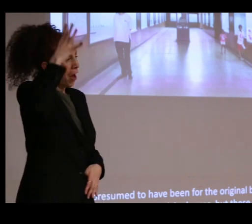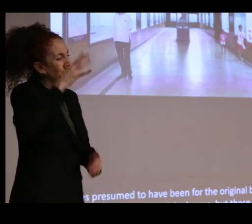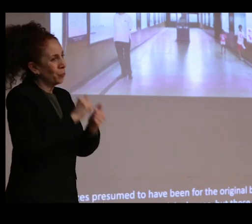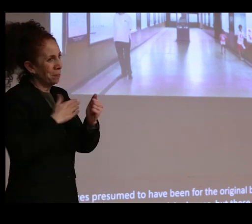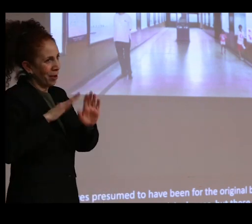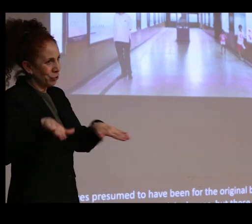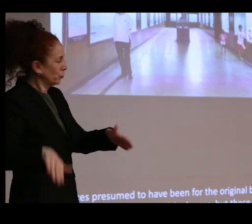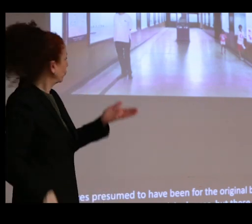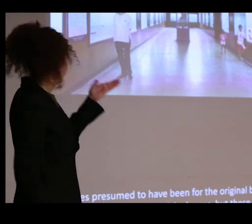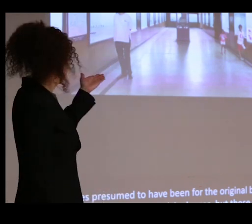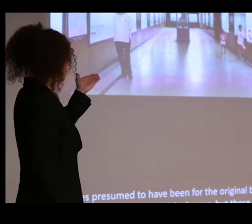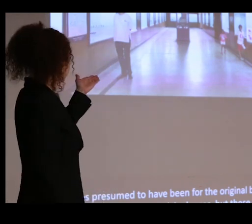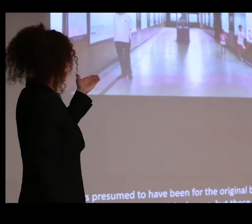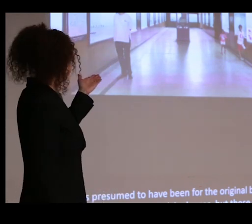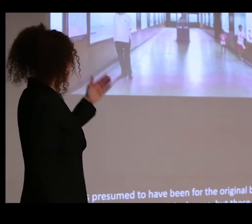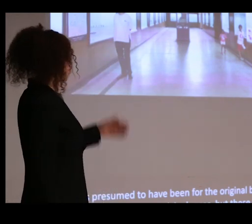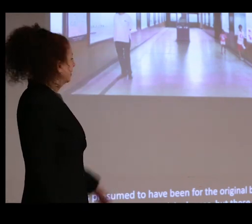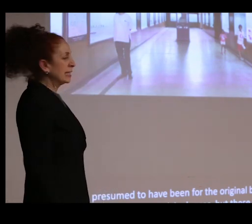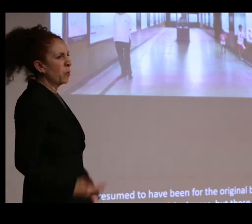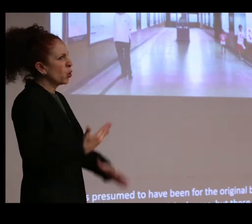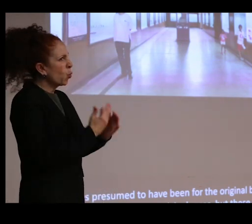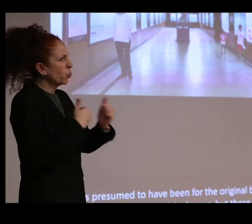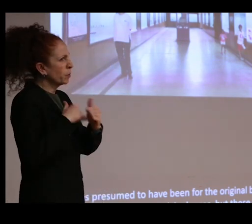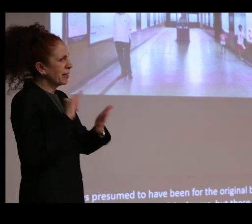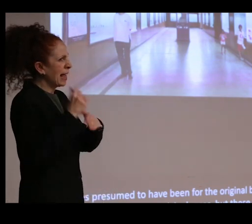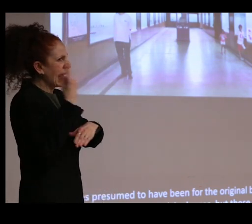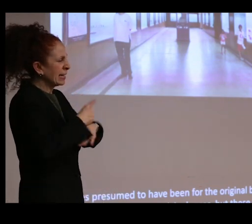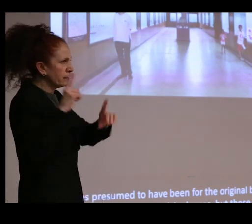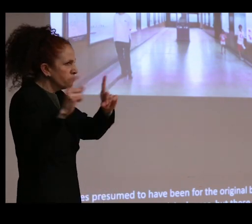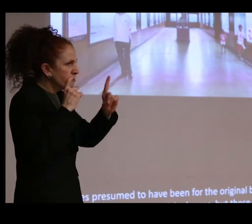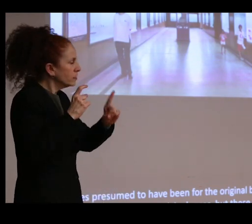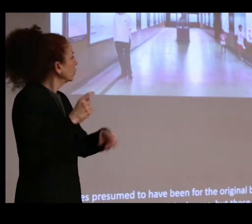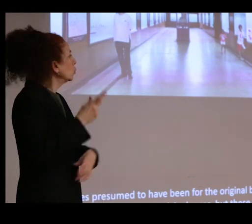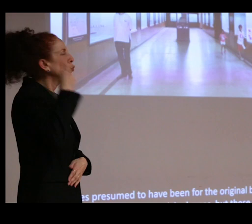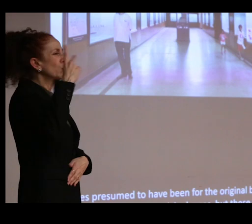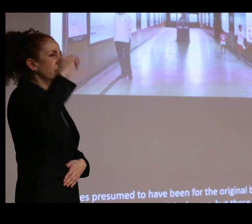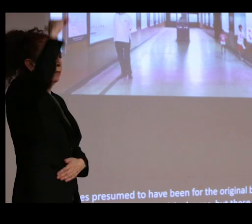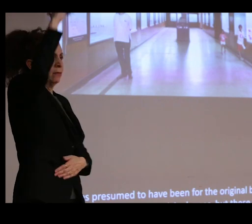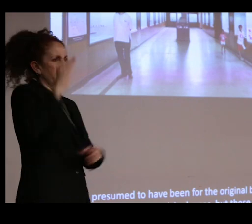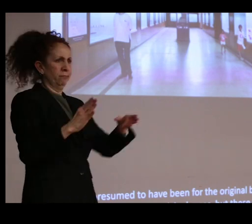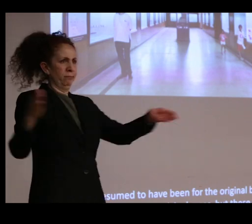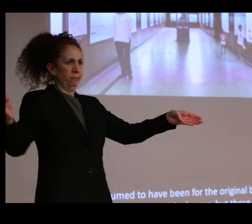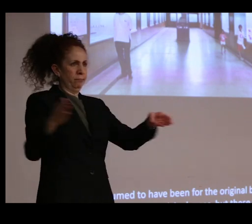who were very annoyed to be there that day, for scale. But it may be based on what these cases initially looked like.